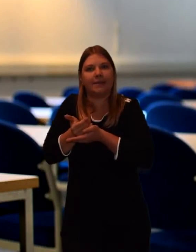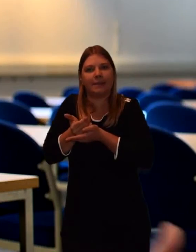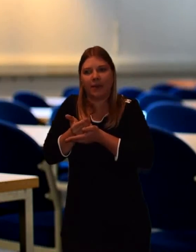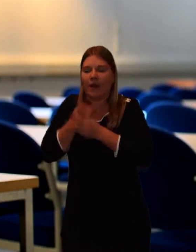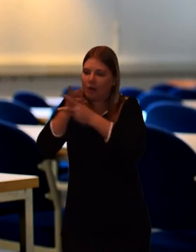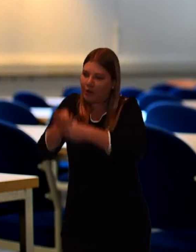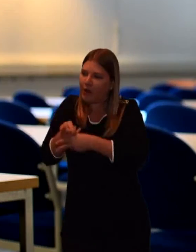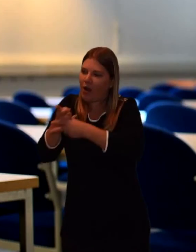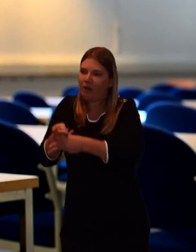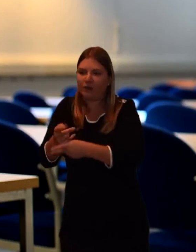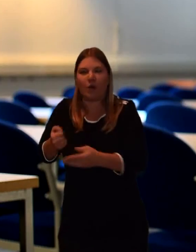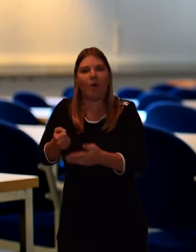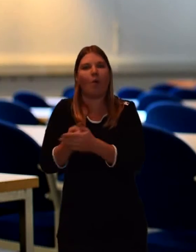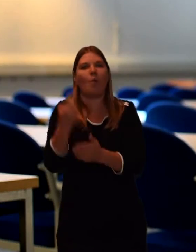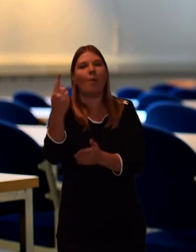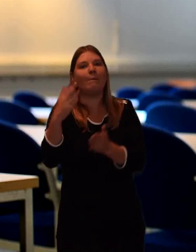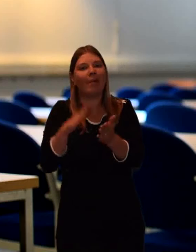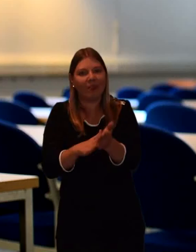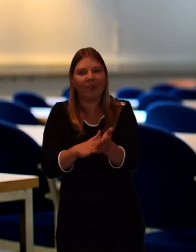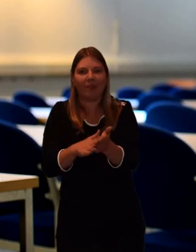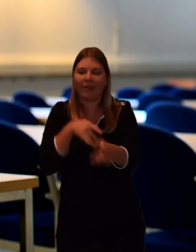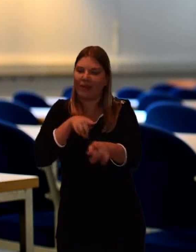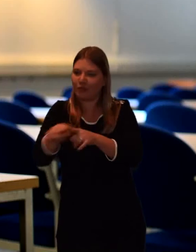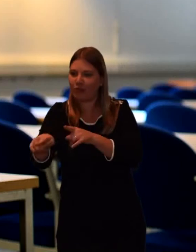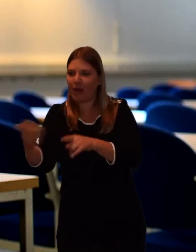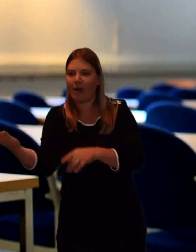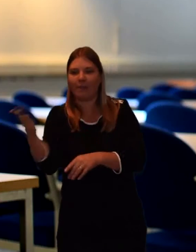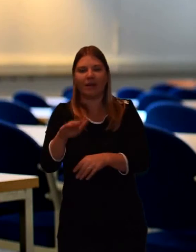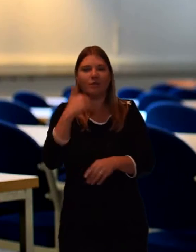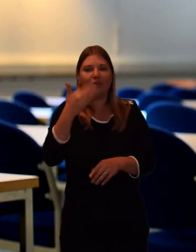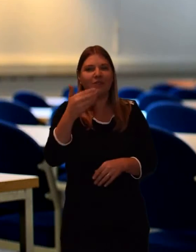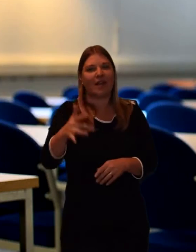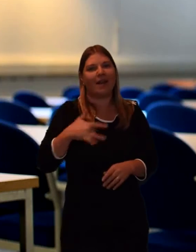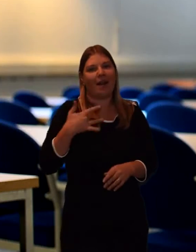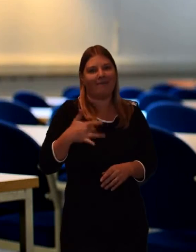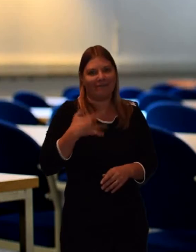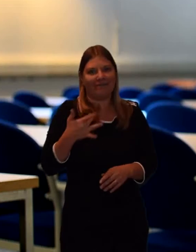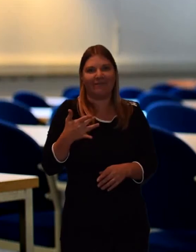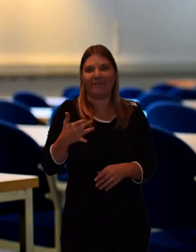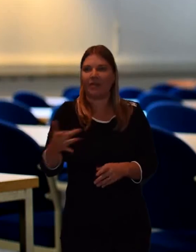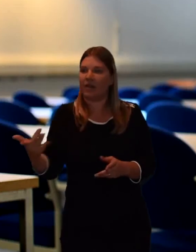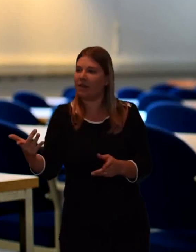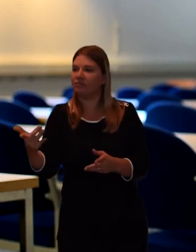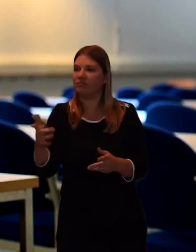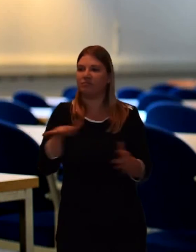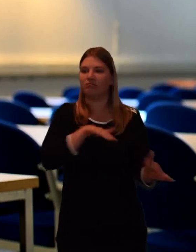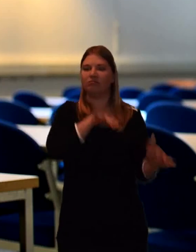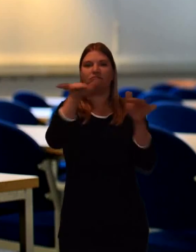So that they're brought into the congregation and people then knew that they'd been bereaved